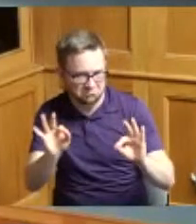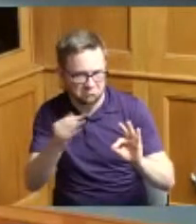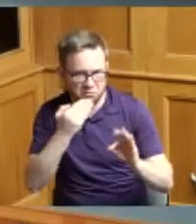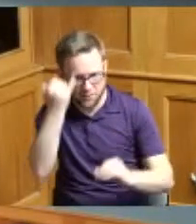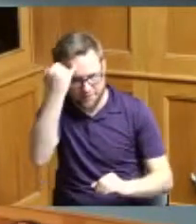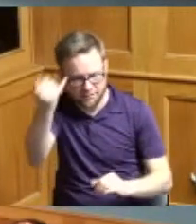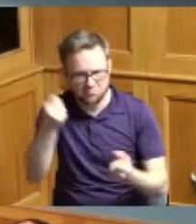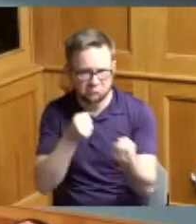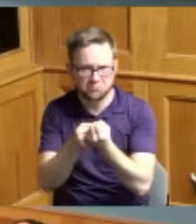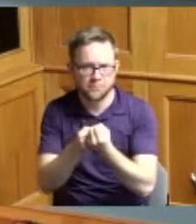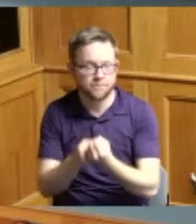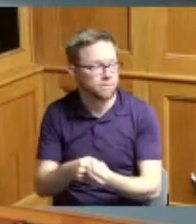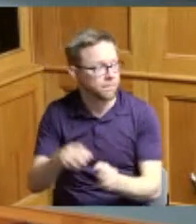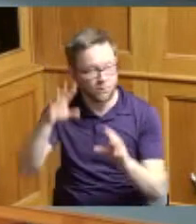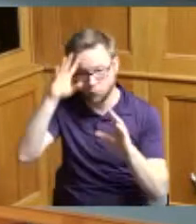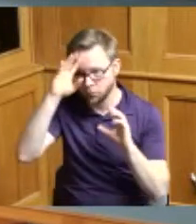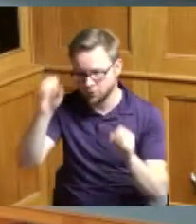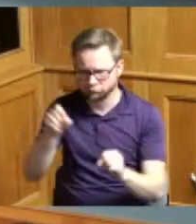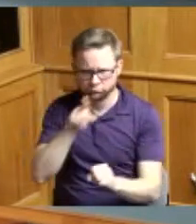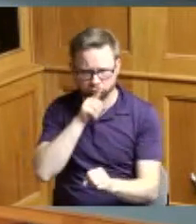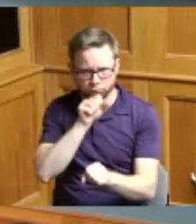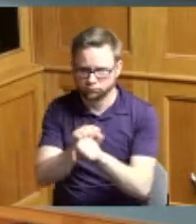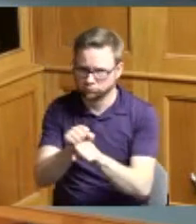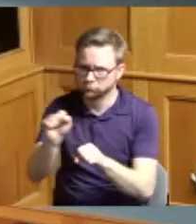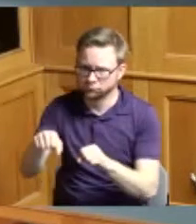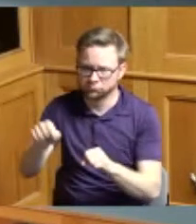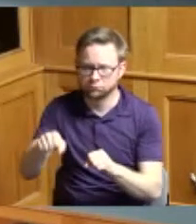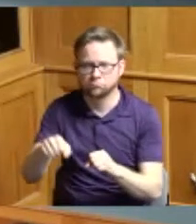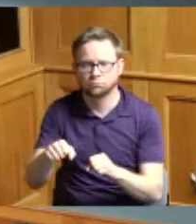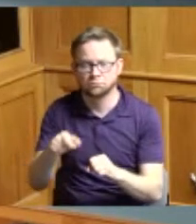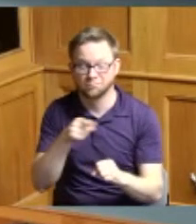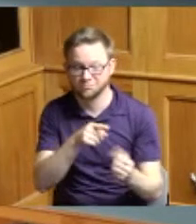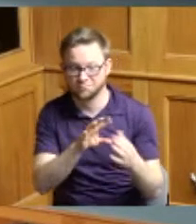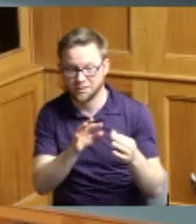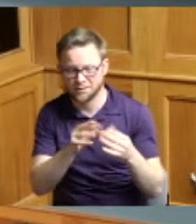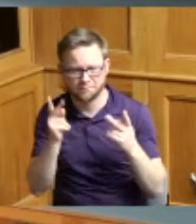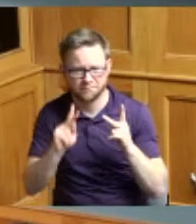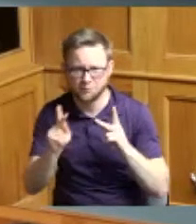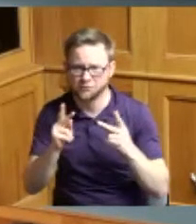absolutely great news for sure as you were saying people are still suffering I make a